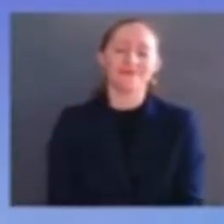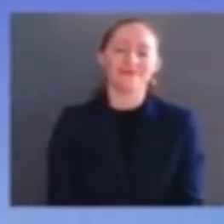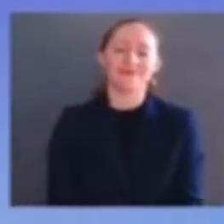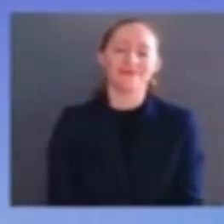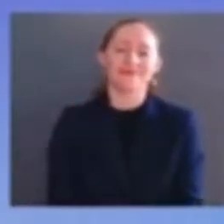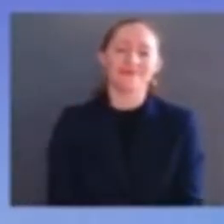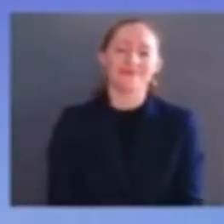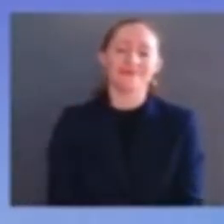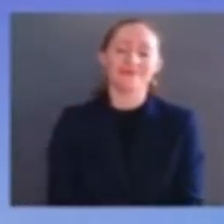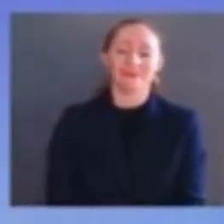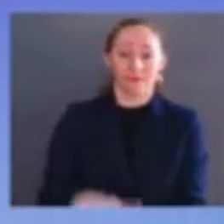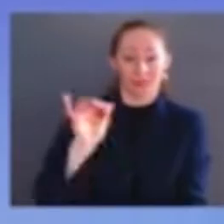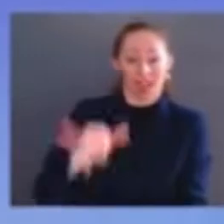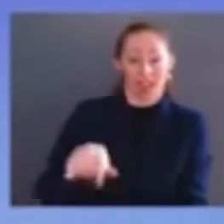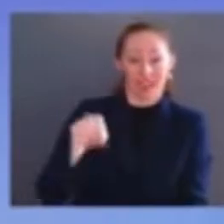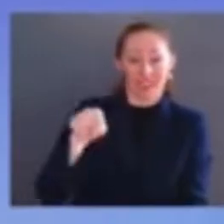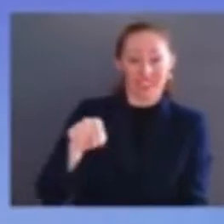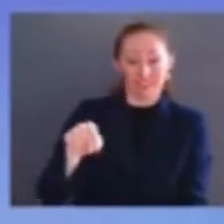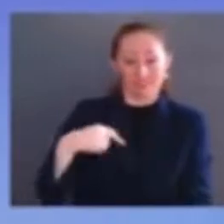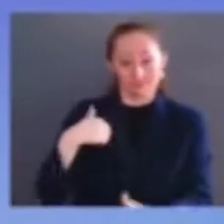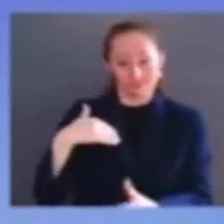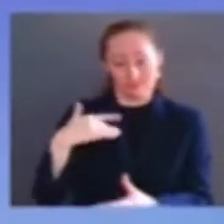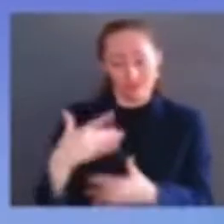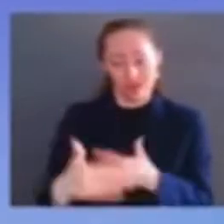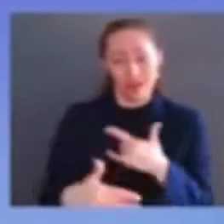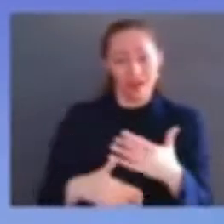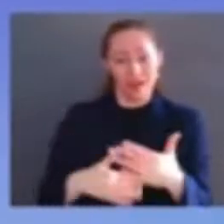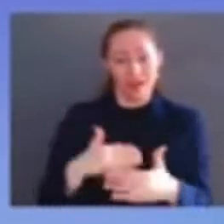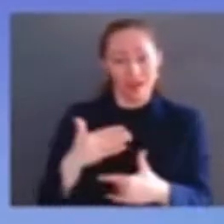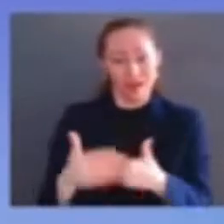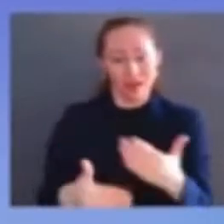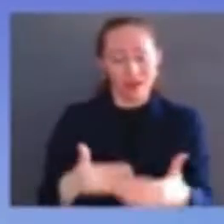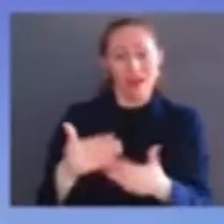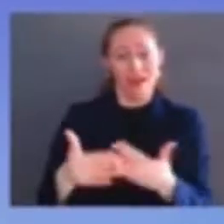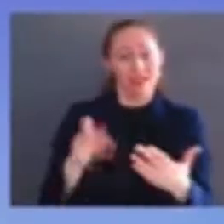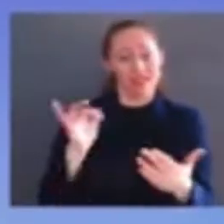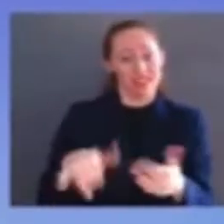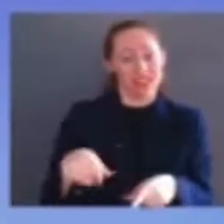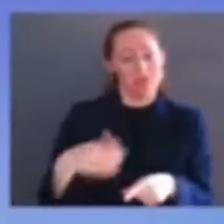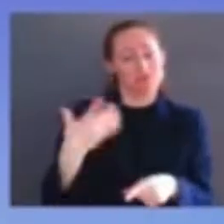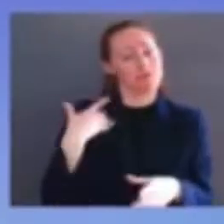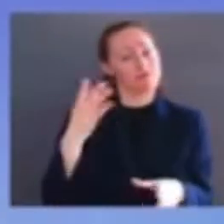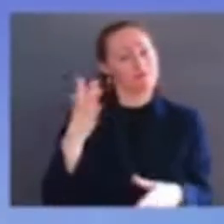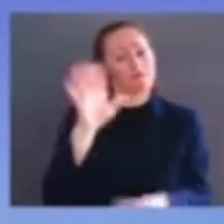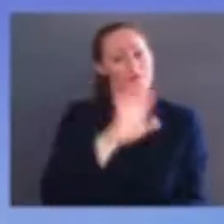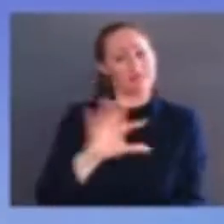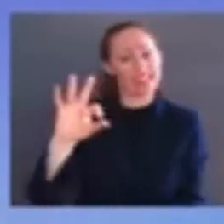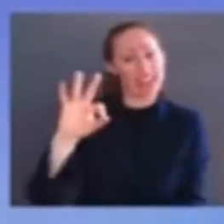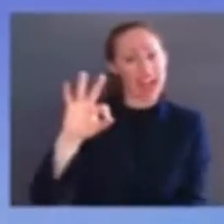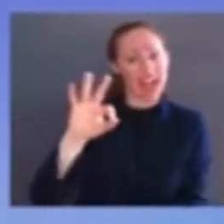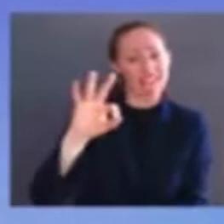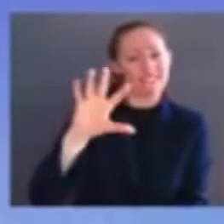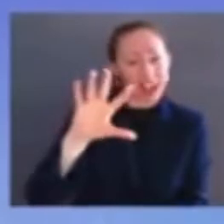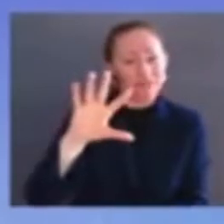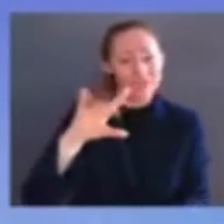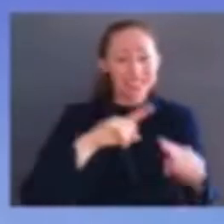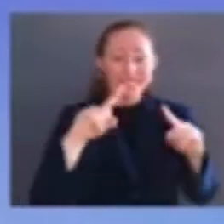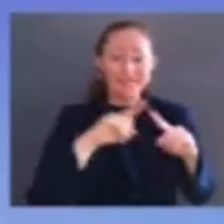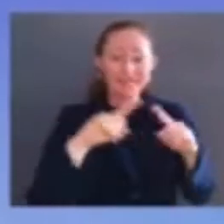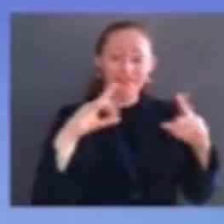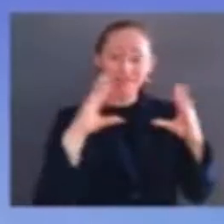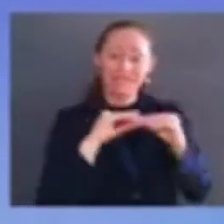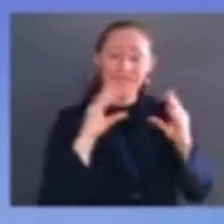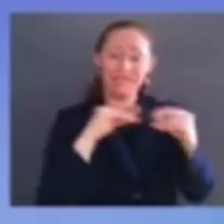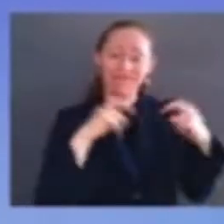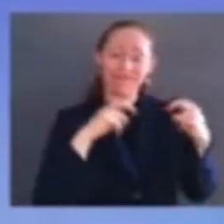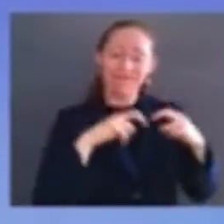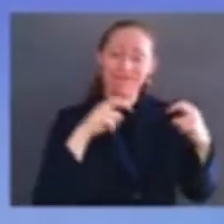personal meetings with 97 sitting senators and we had substantive and engaging conversations about